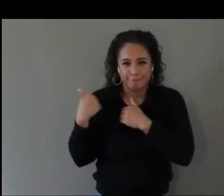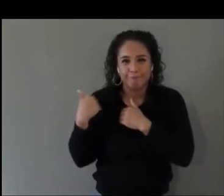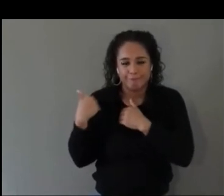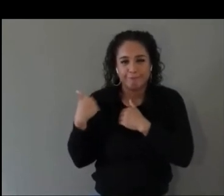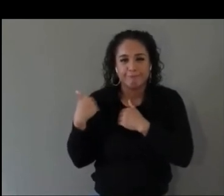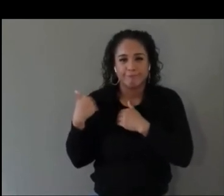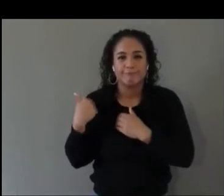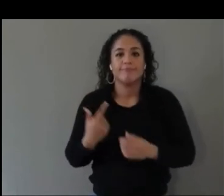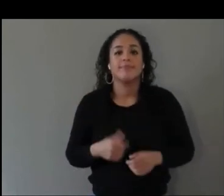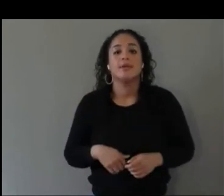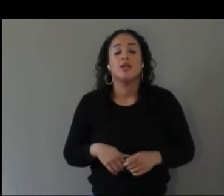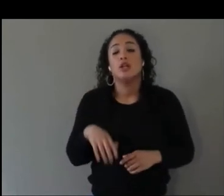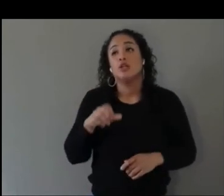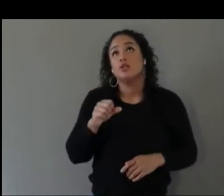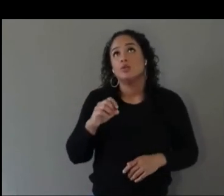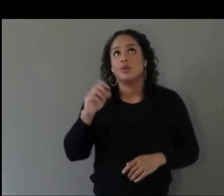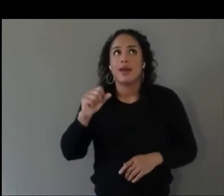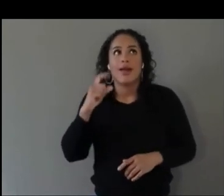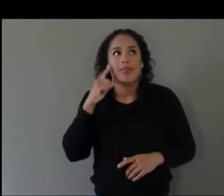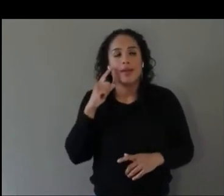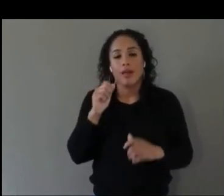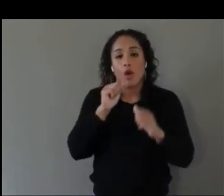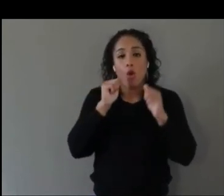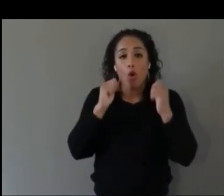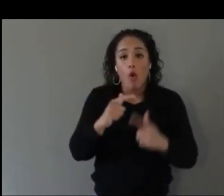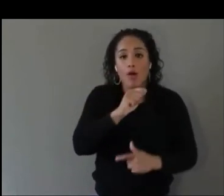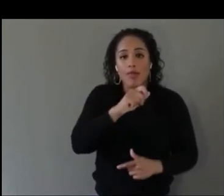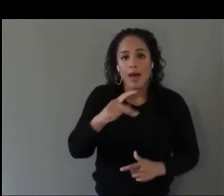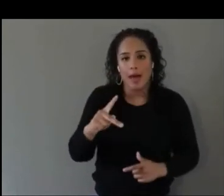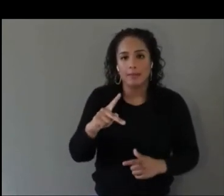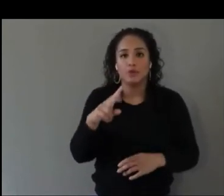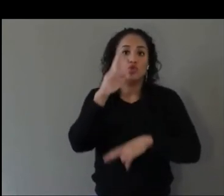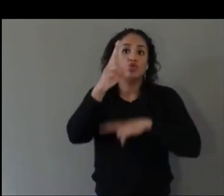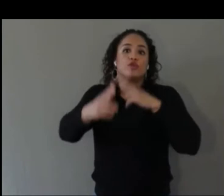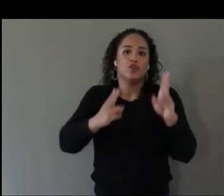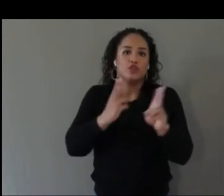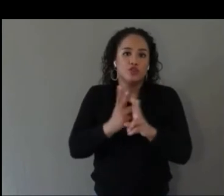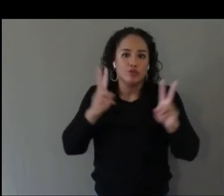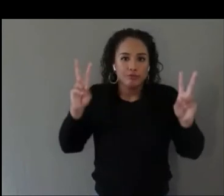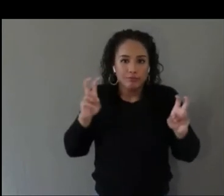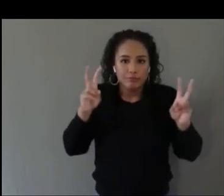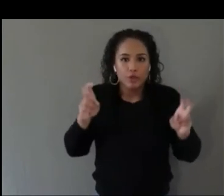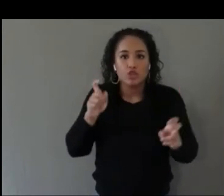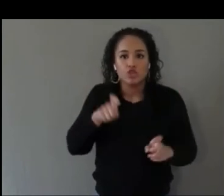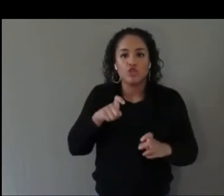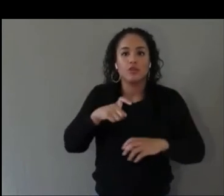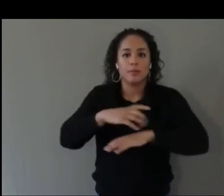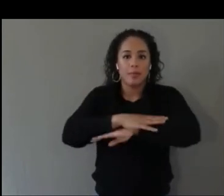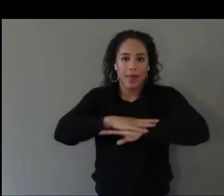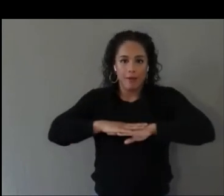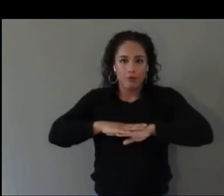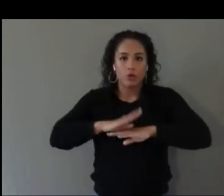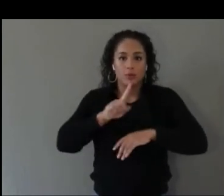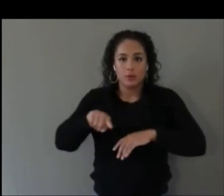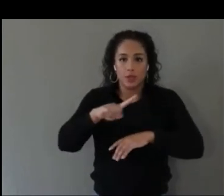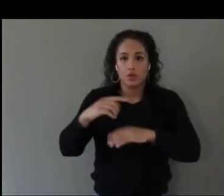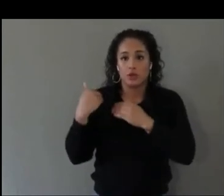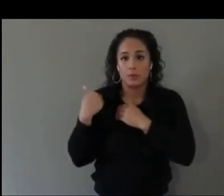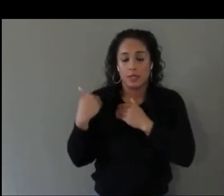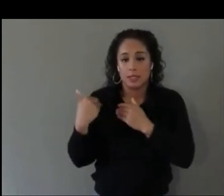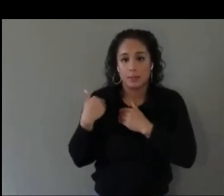So, things that apply to all applications, that are are kind of universal. I think should be platforms' responsibilities.